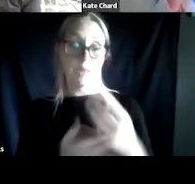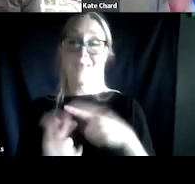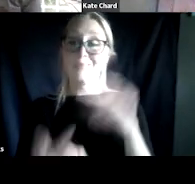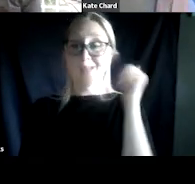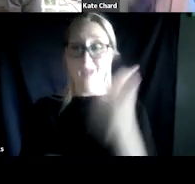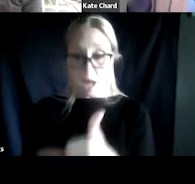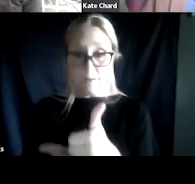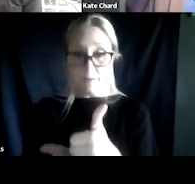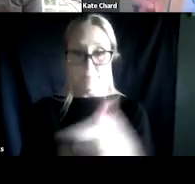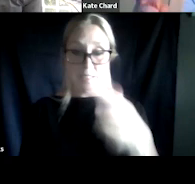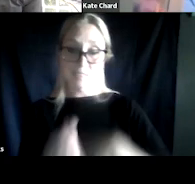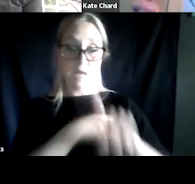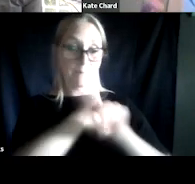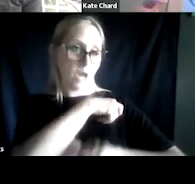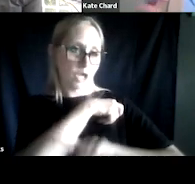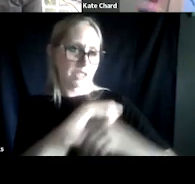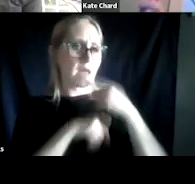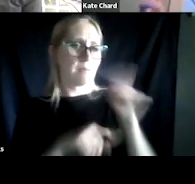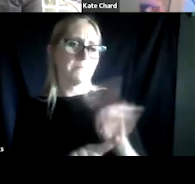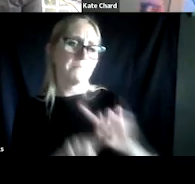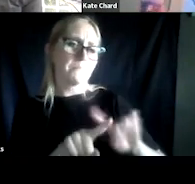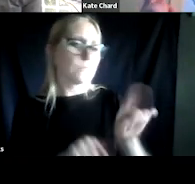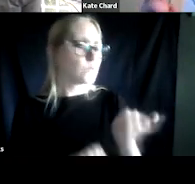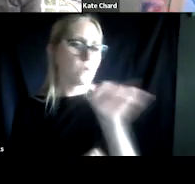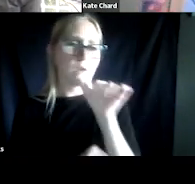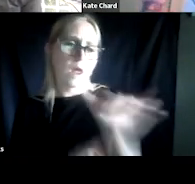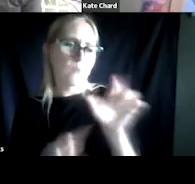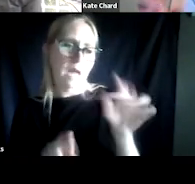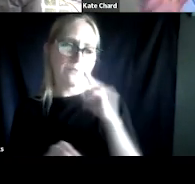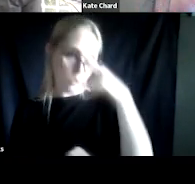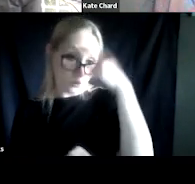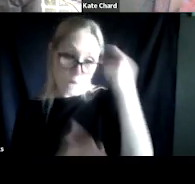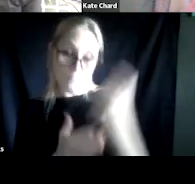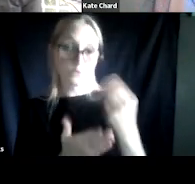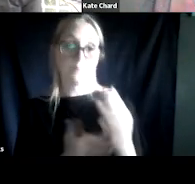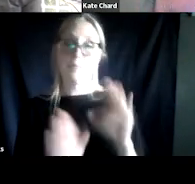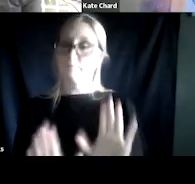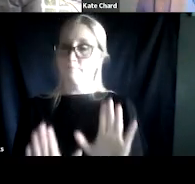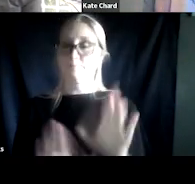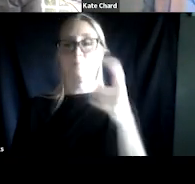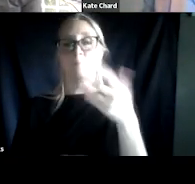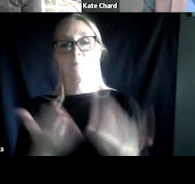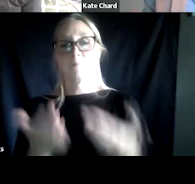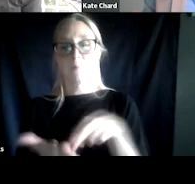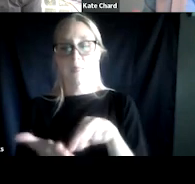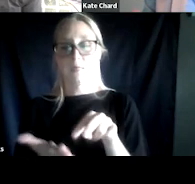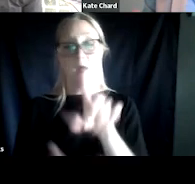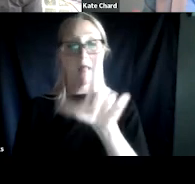and saying, you are not ready for trauma treatment. Again, maybe a lapse isn't a relapse, right?